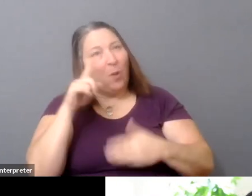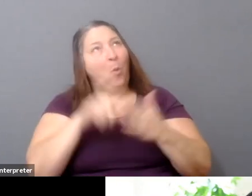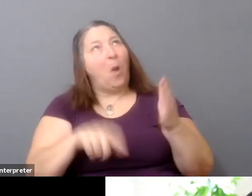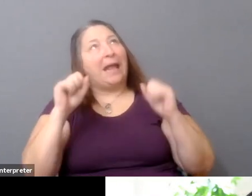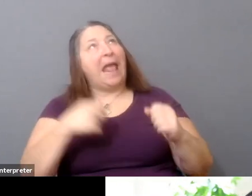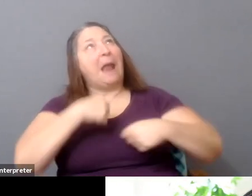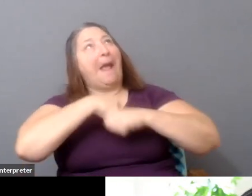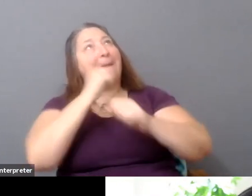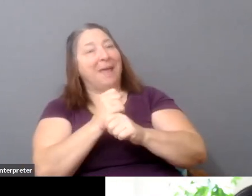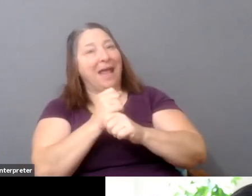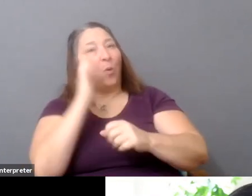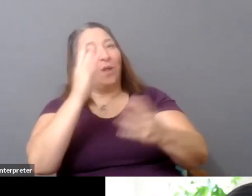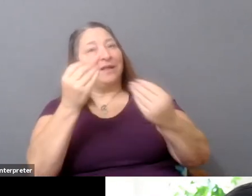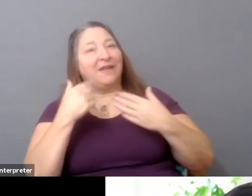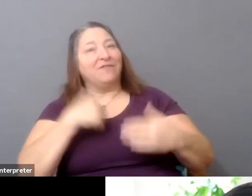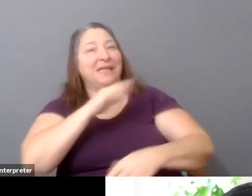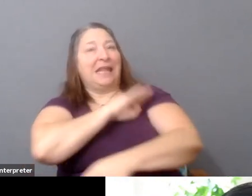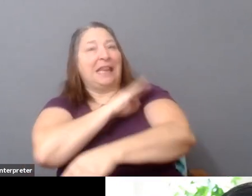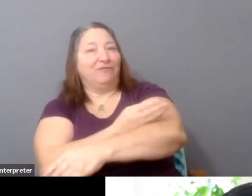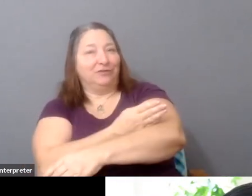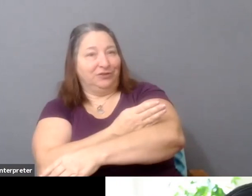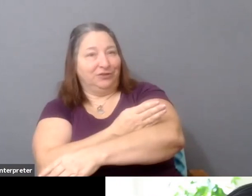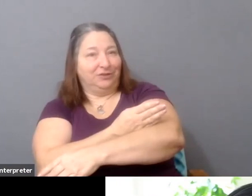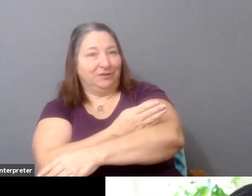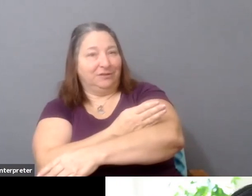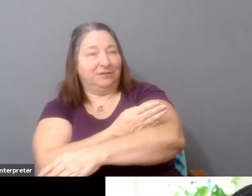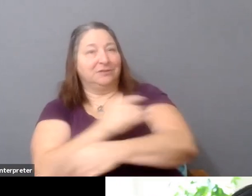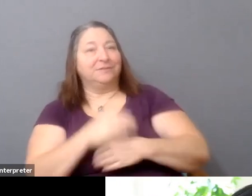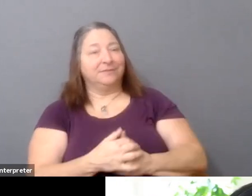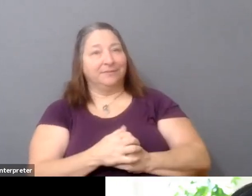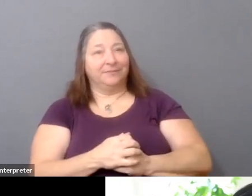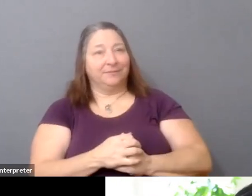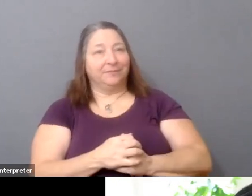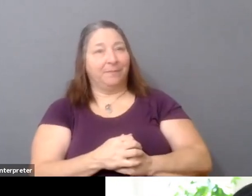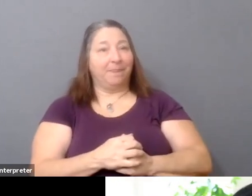And I think they're too often focused on-- you know, they have a vision, and that's partially